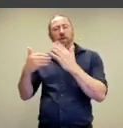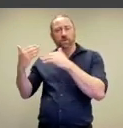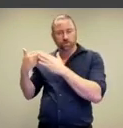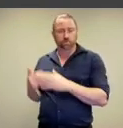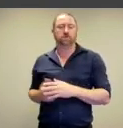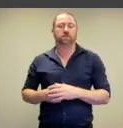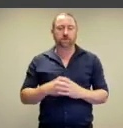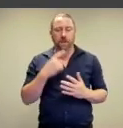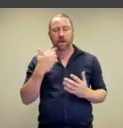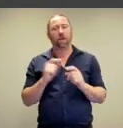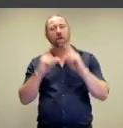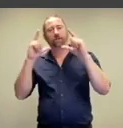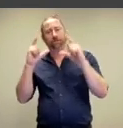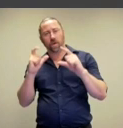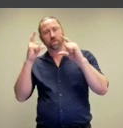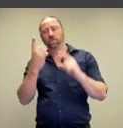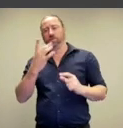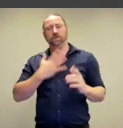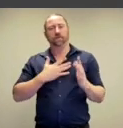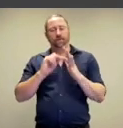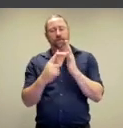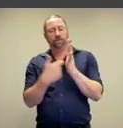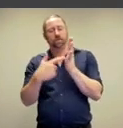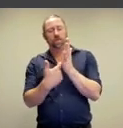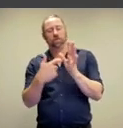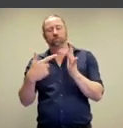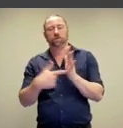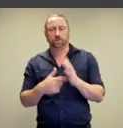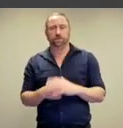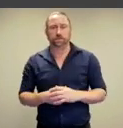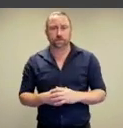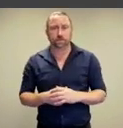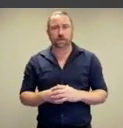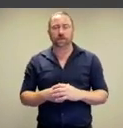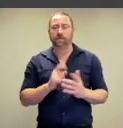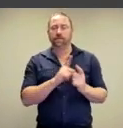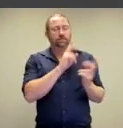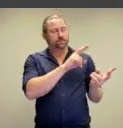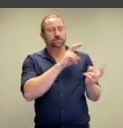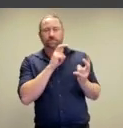and both of them are using photographic